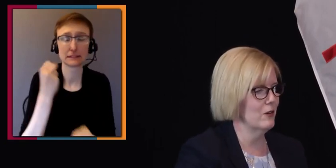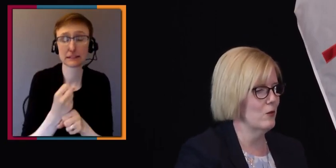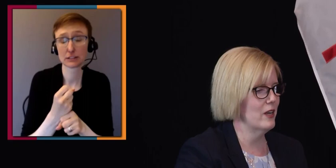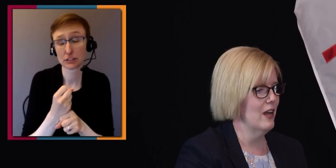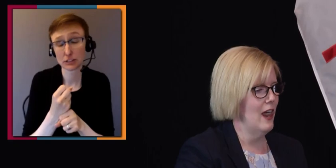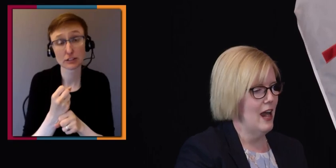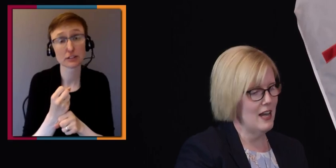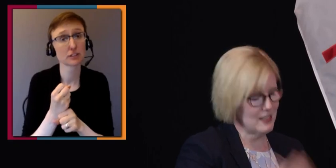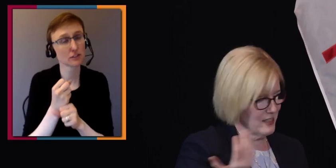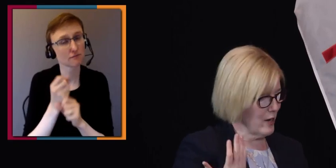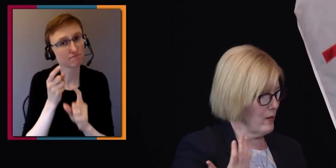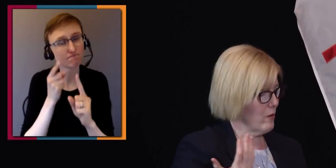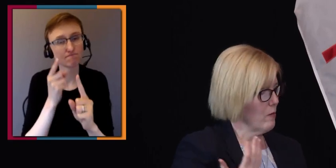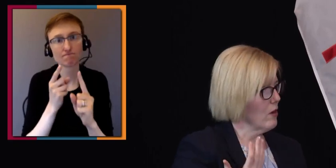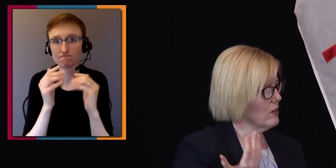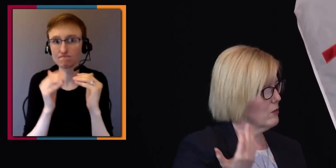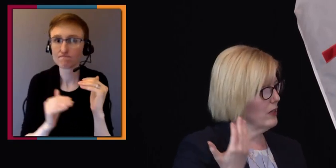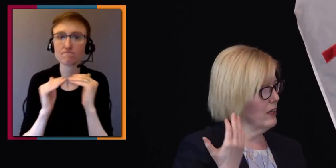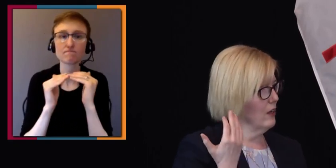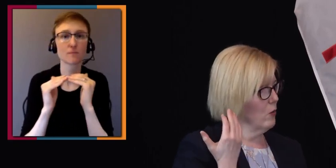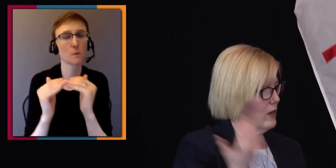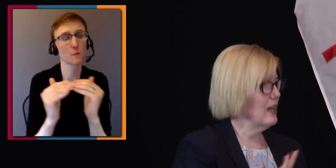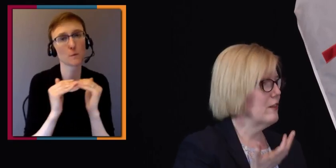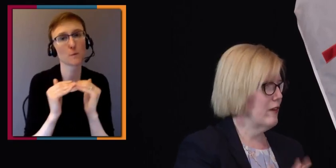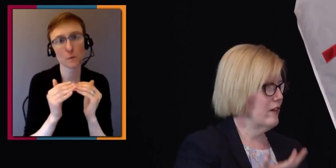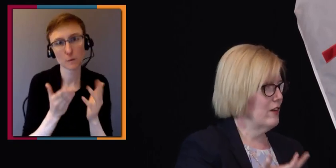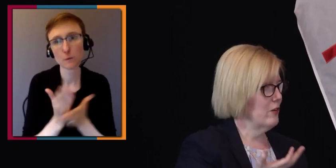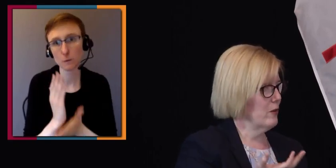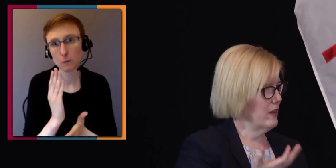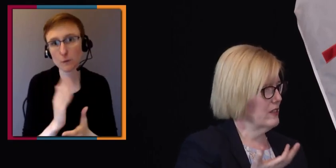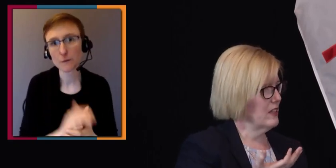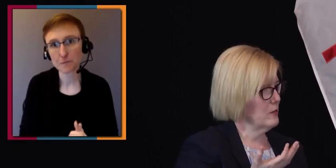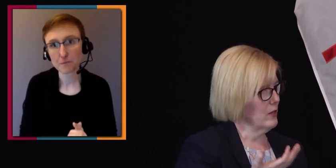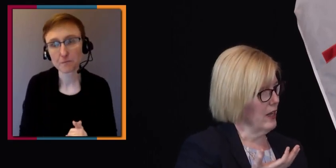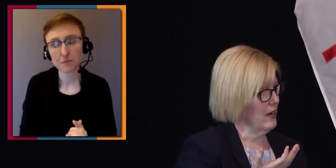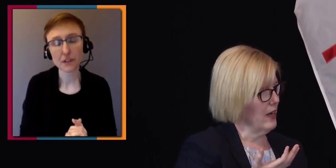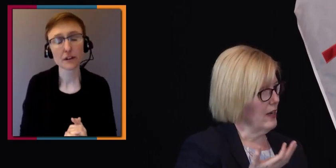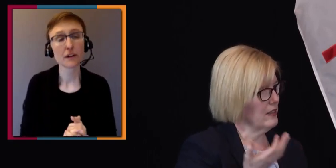You know, we, as I said in my remarks, we laid the foundation with the Accessible Canada Act,